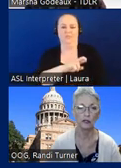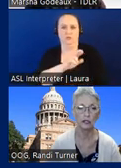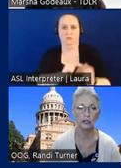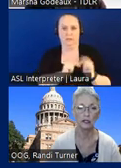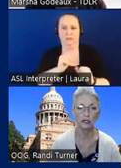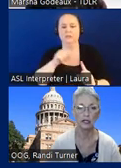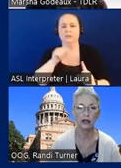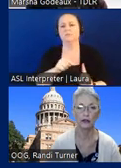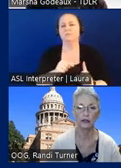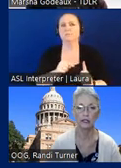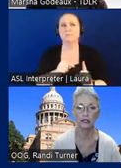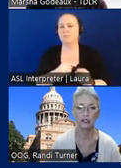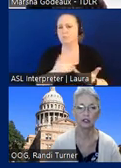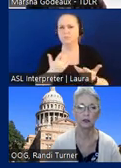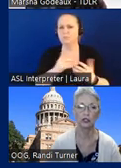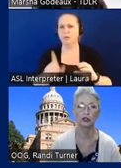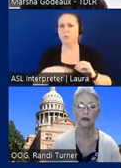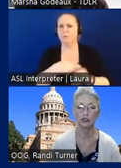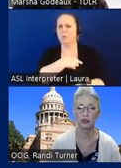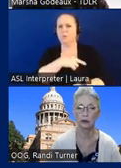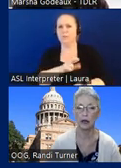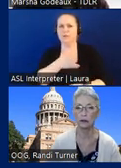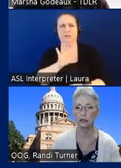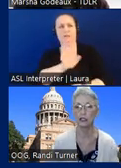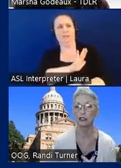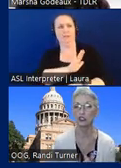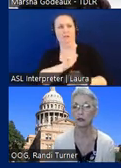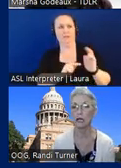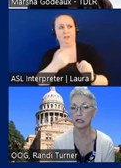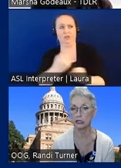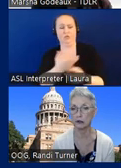facilities that allow their facilities to be used by the general public, such as a gymnasium?